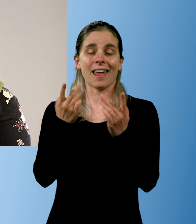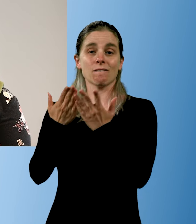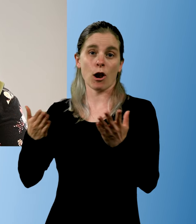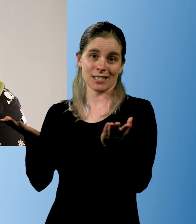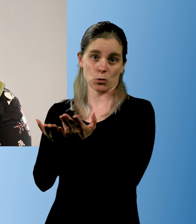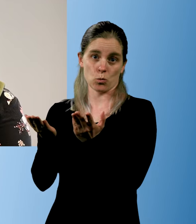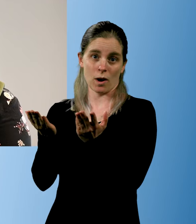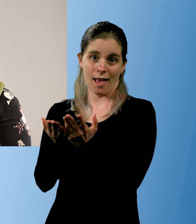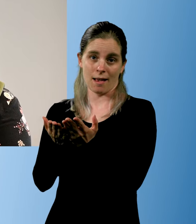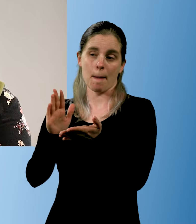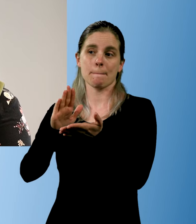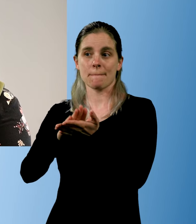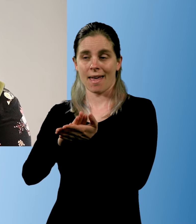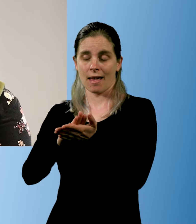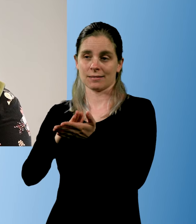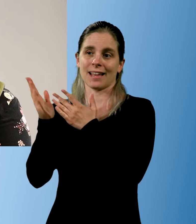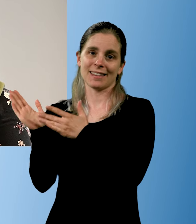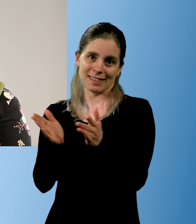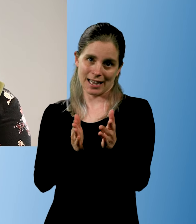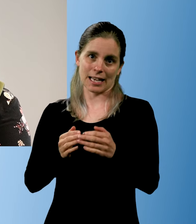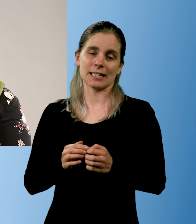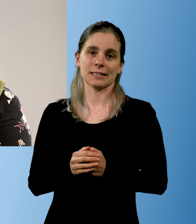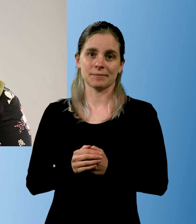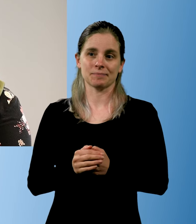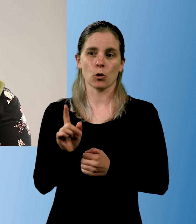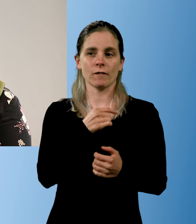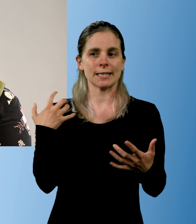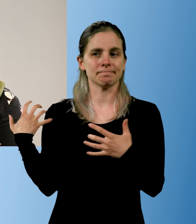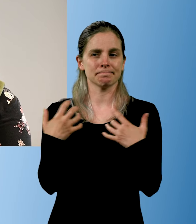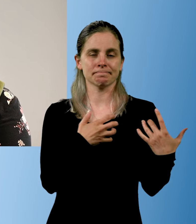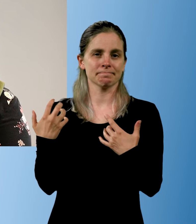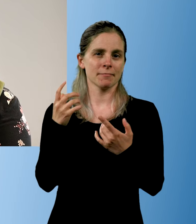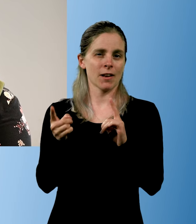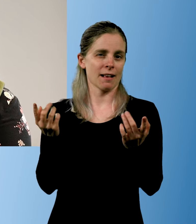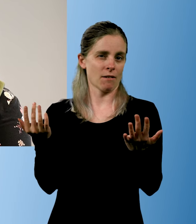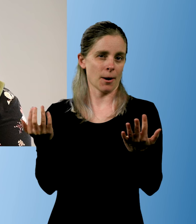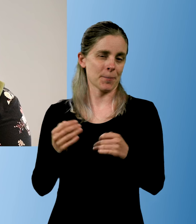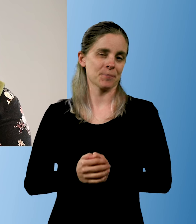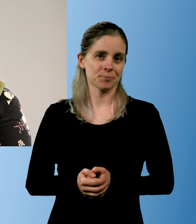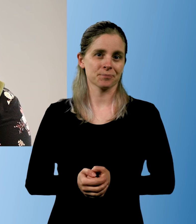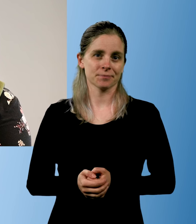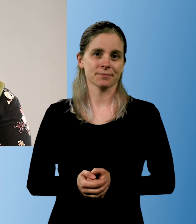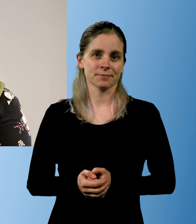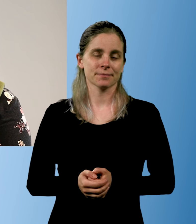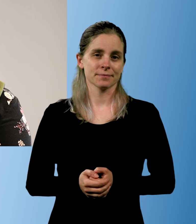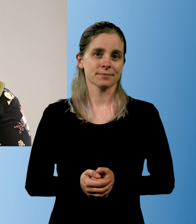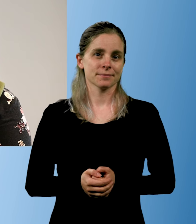or a normal school with facilitation. We're not quite sure.